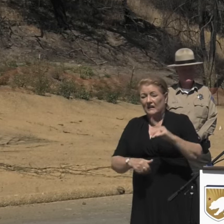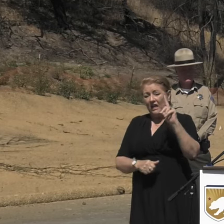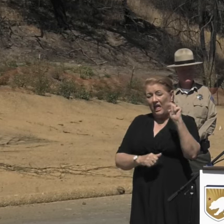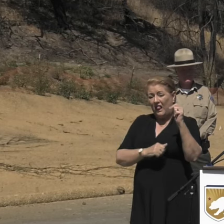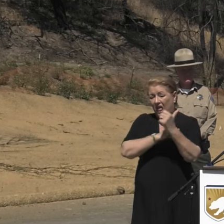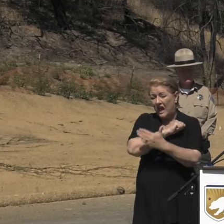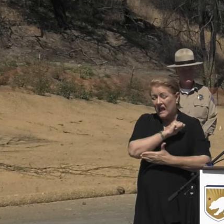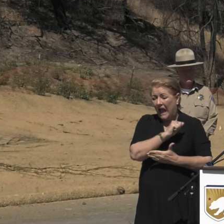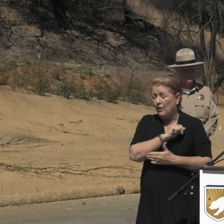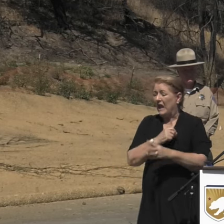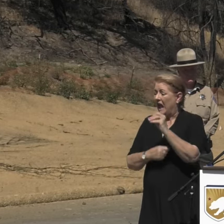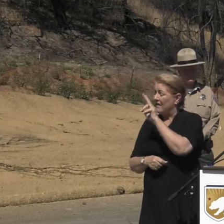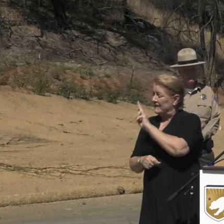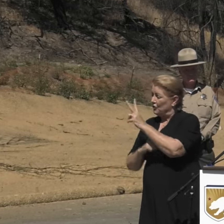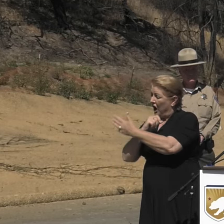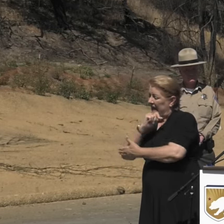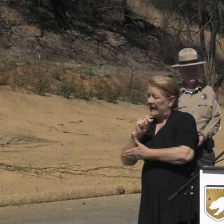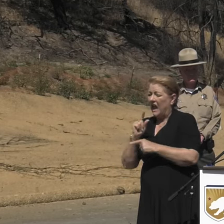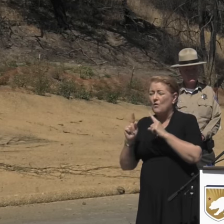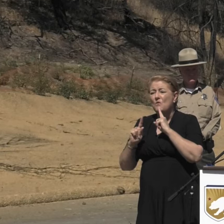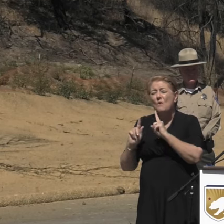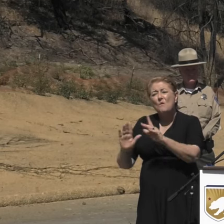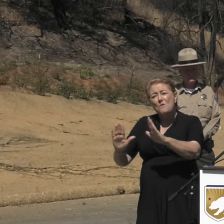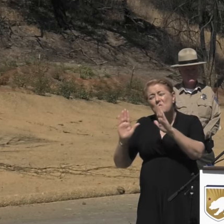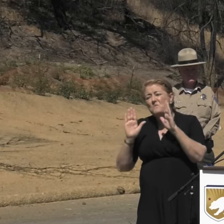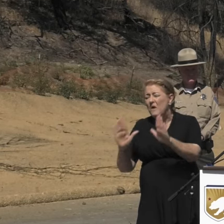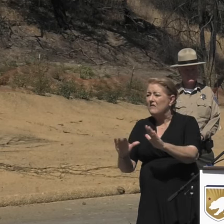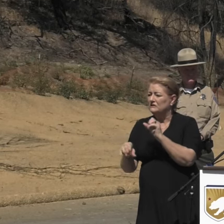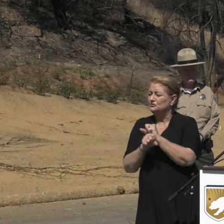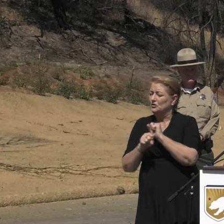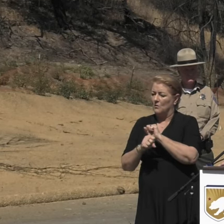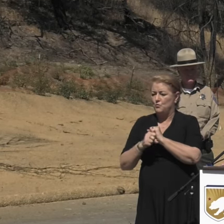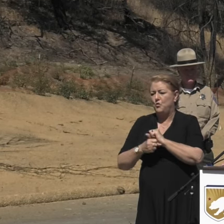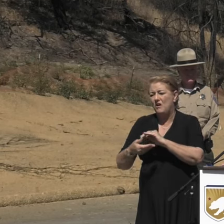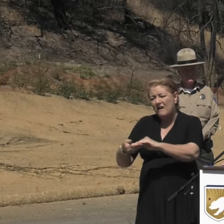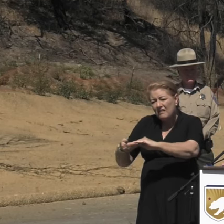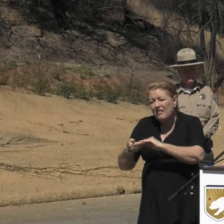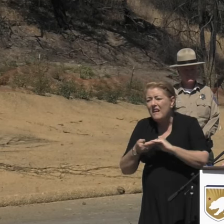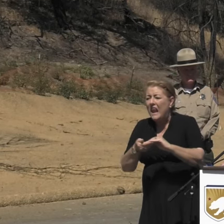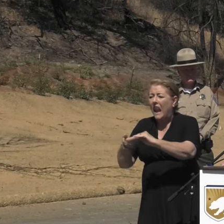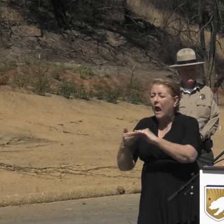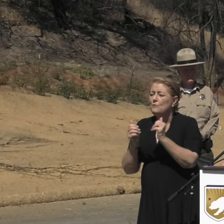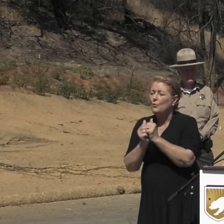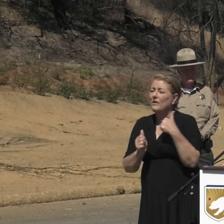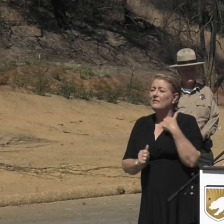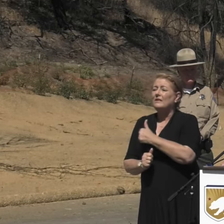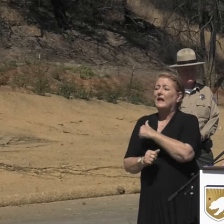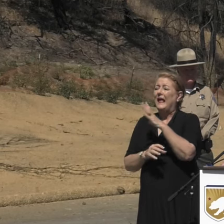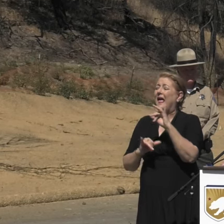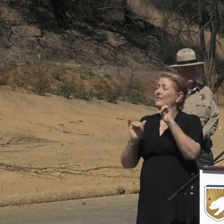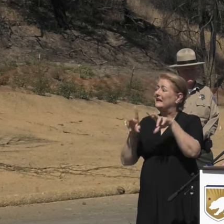did a phenomenal job in working in collaboration with us. Also, our partners at the US Small Business Administration,